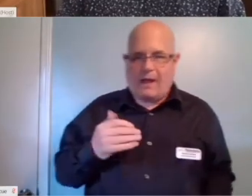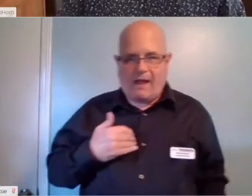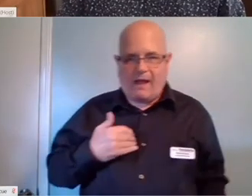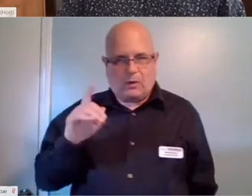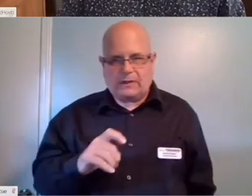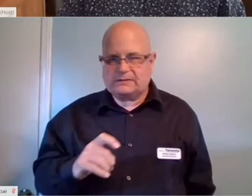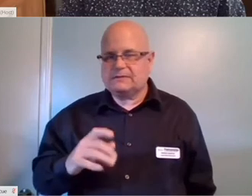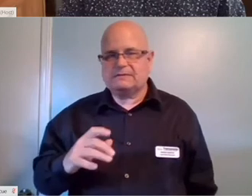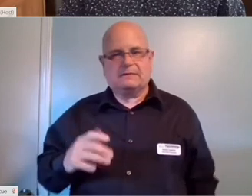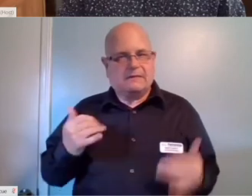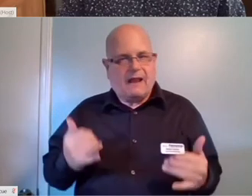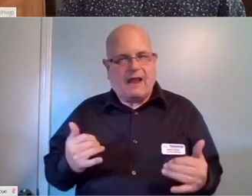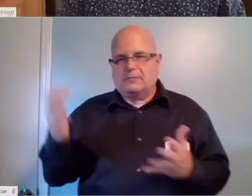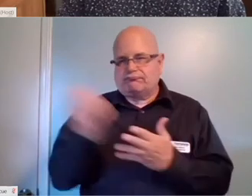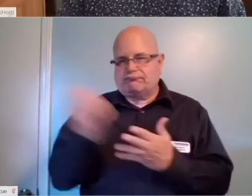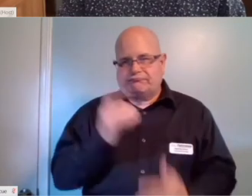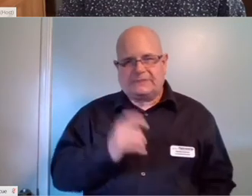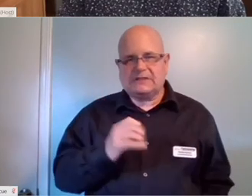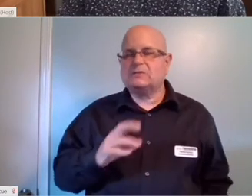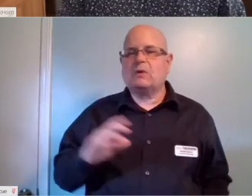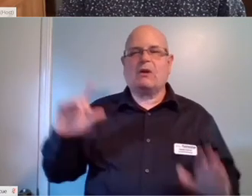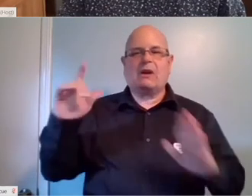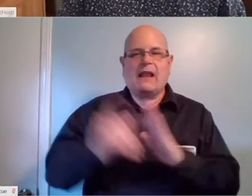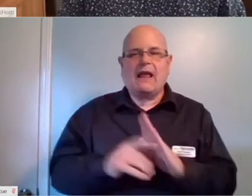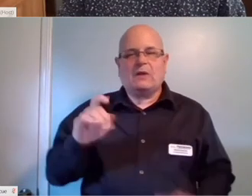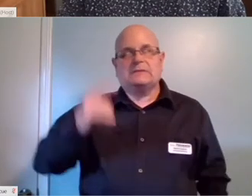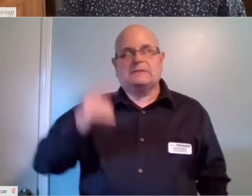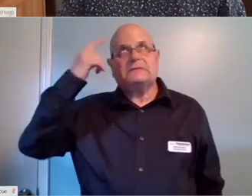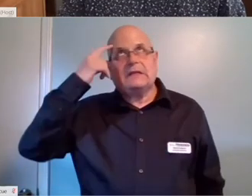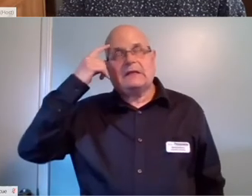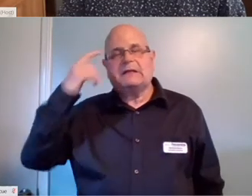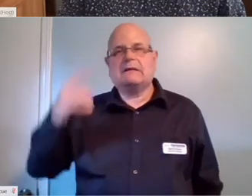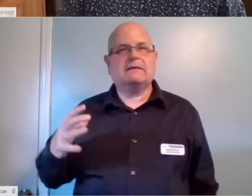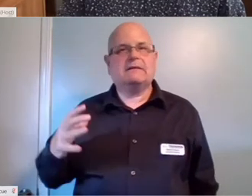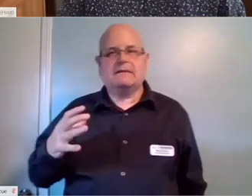all now or if you have any questions that you think of in the future, I think the slide